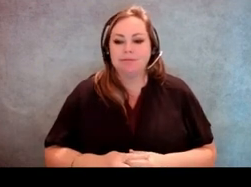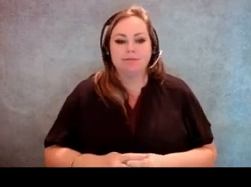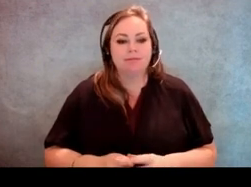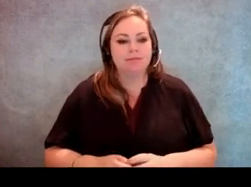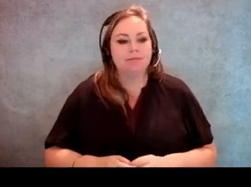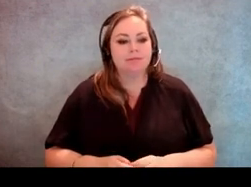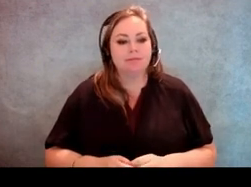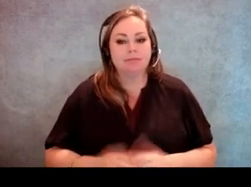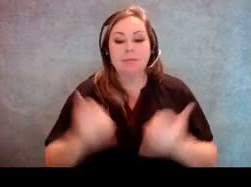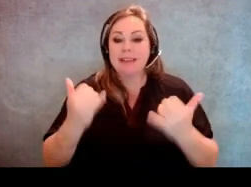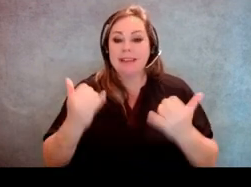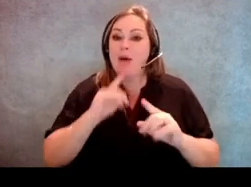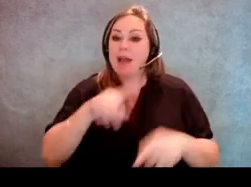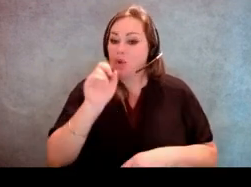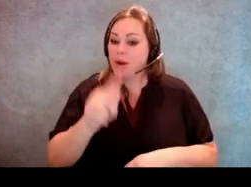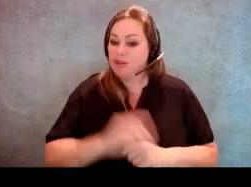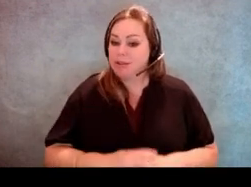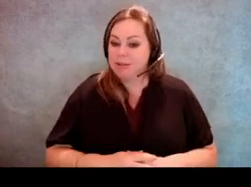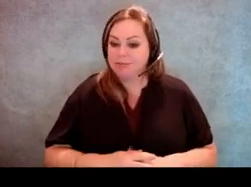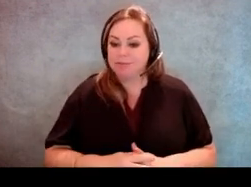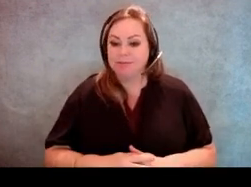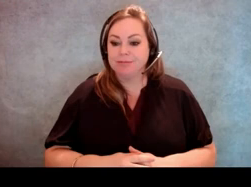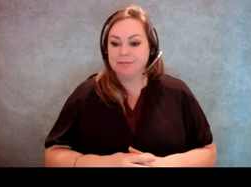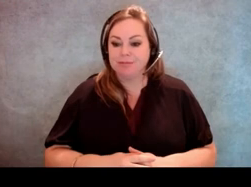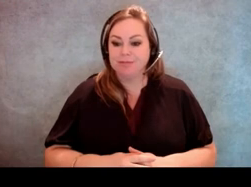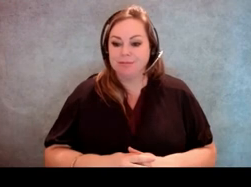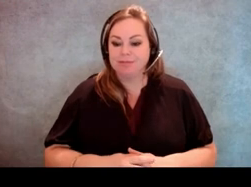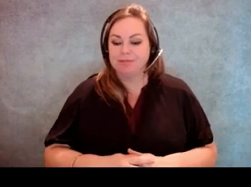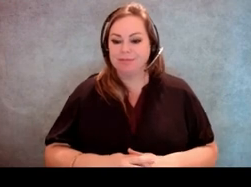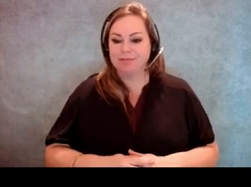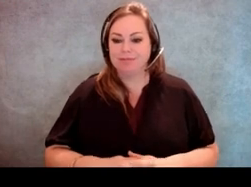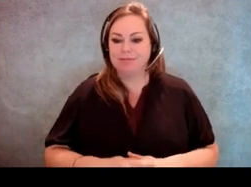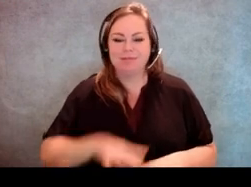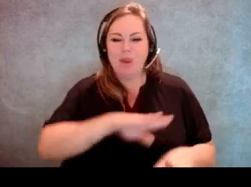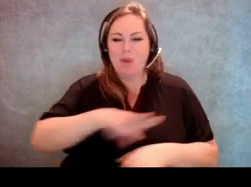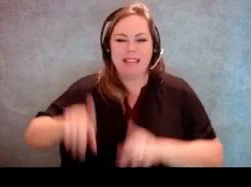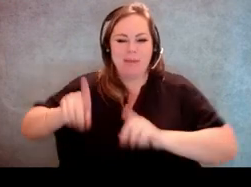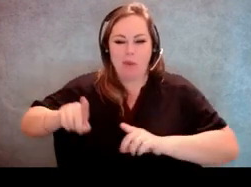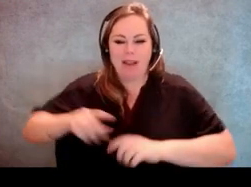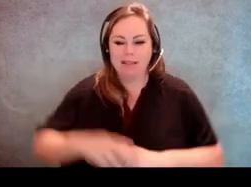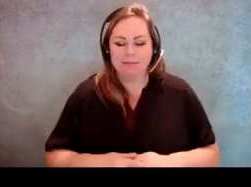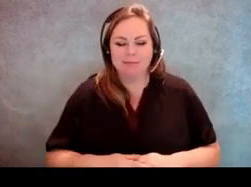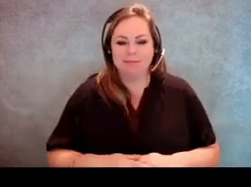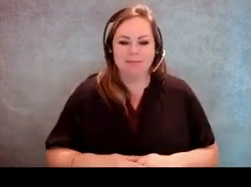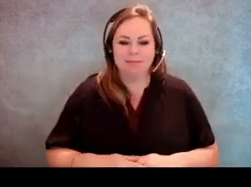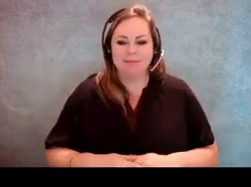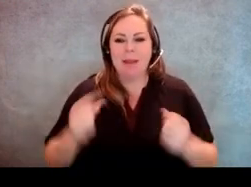And let's answer questions. Let's skip the pop quiz and just go to questions. [Host] Yeah we have a lot of questions,